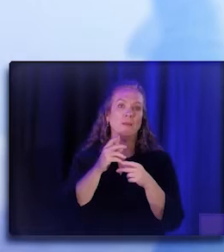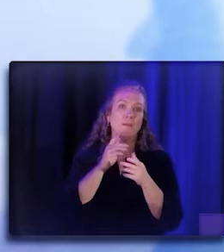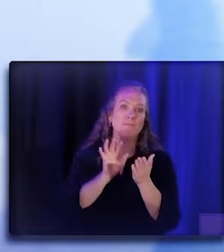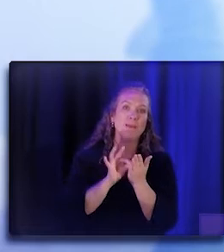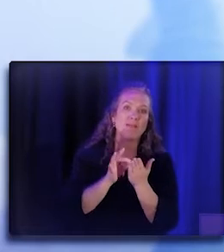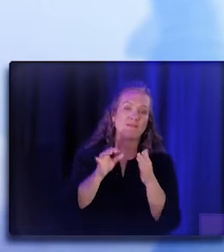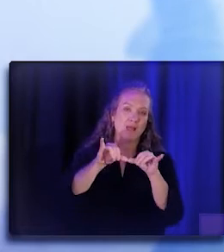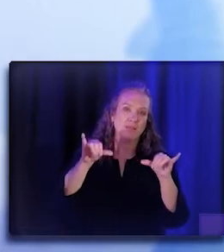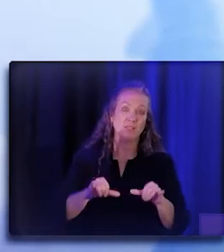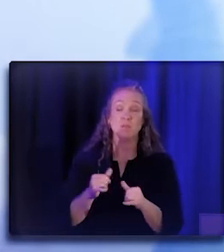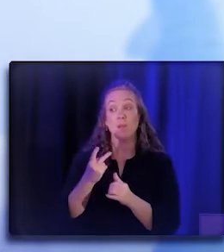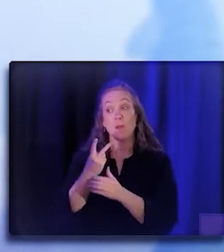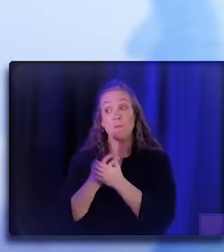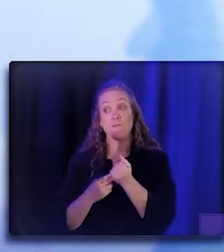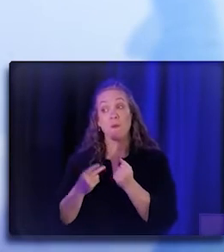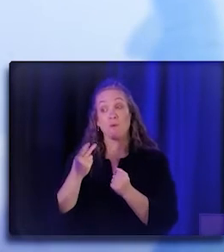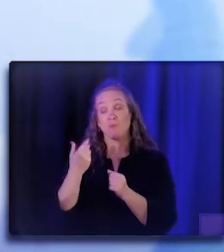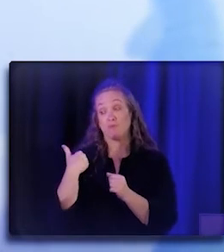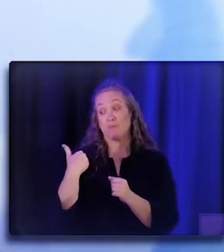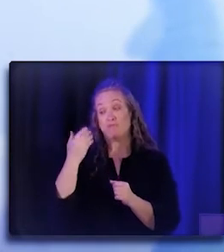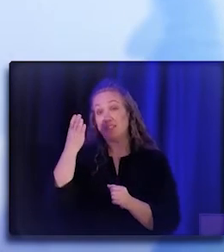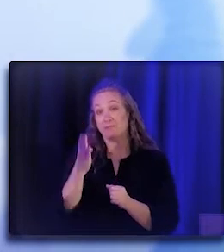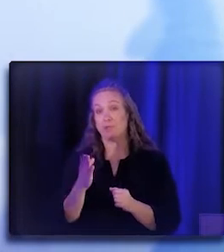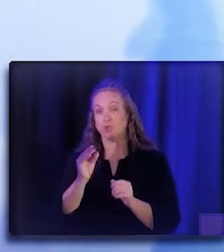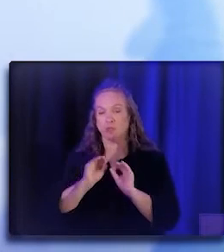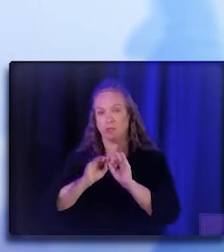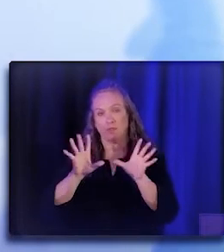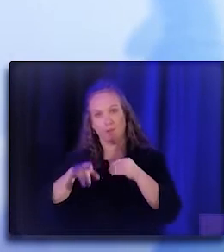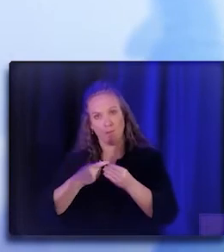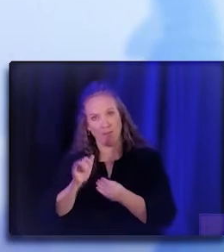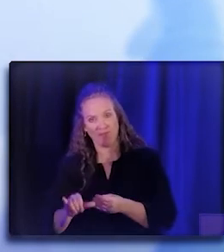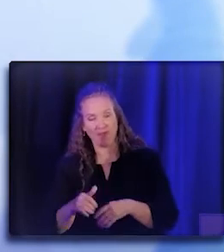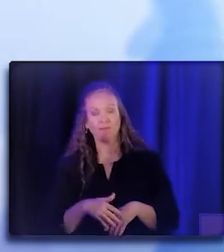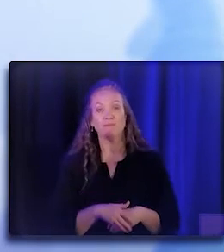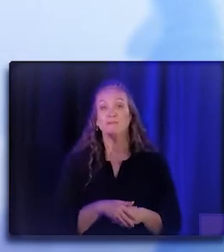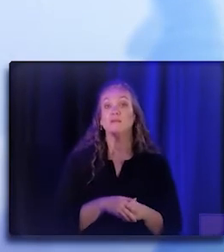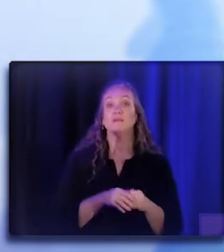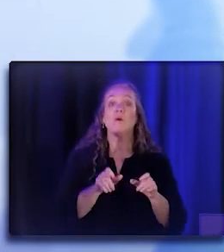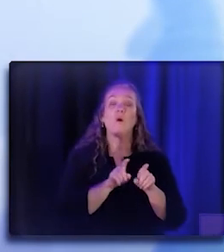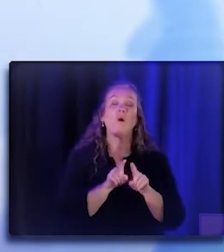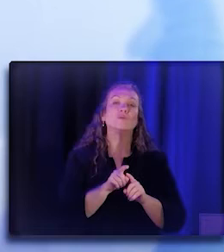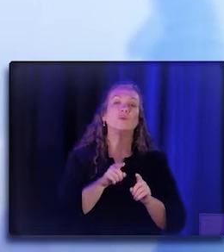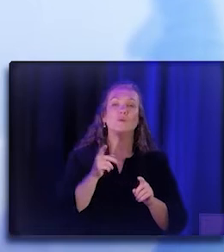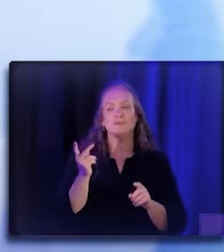spoke very eloquently about that. And they also did a wonderful job of talking